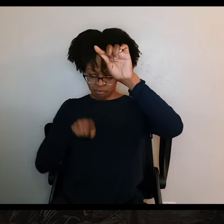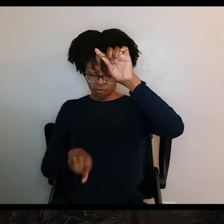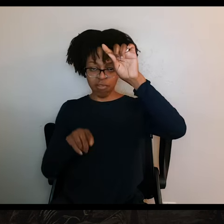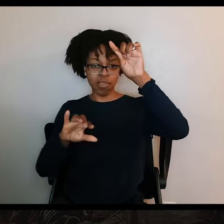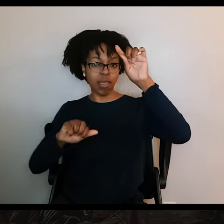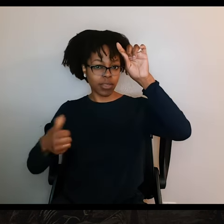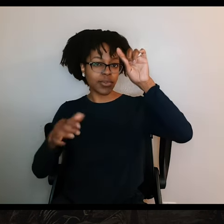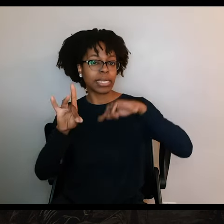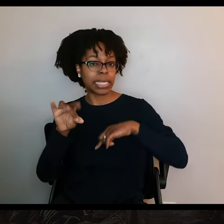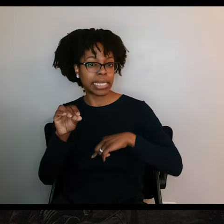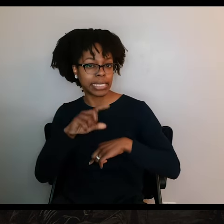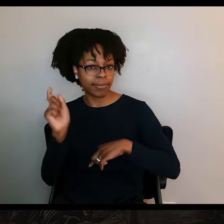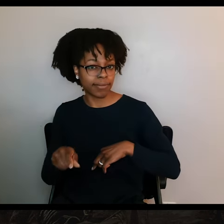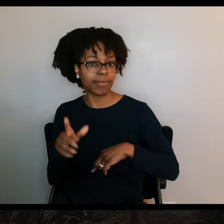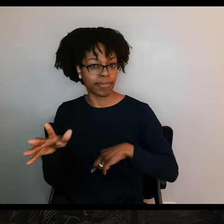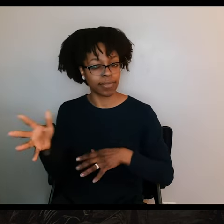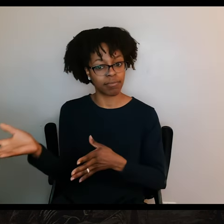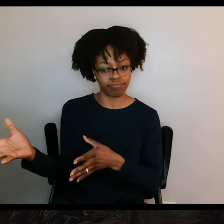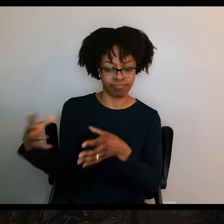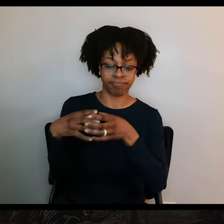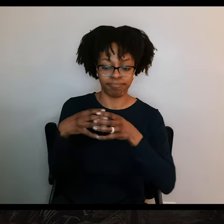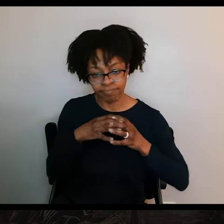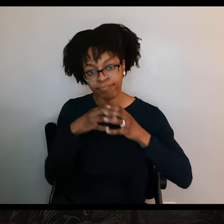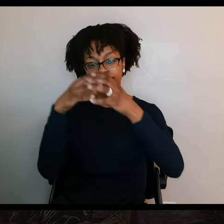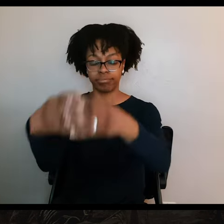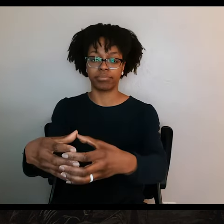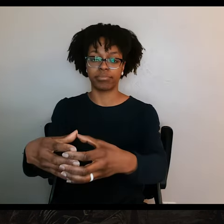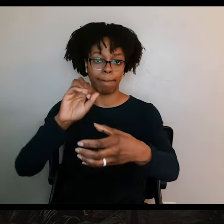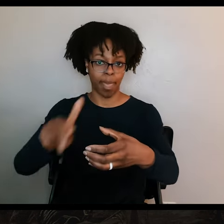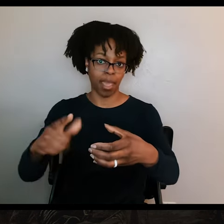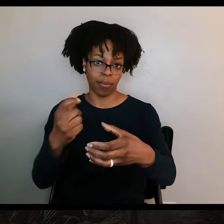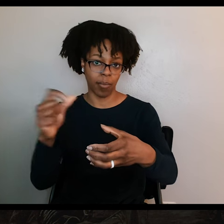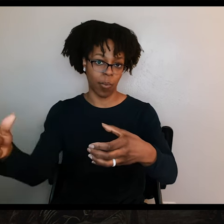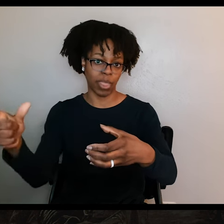were then brought up to Goliad. And they were put in here as well. So you had about 400 Texas soldiers